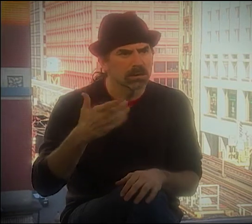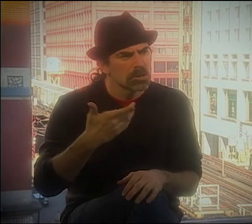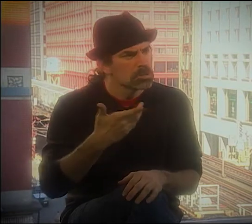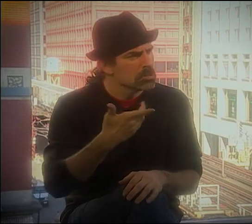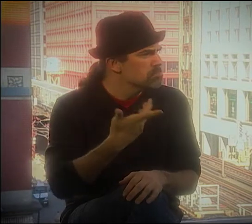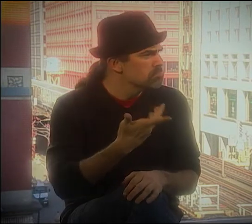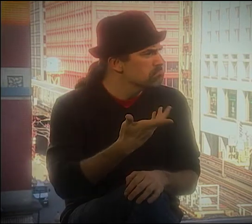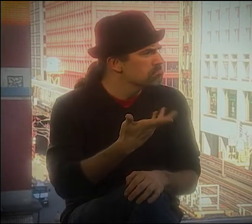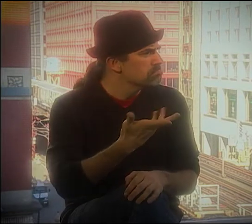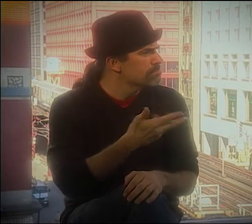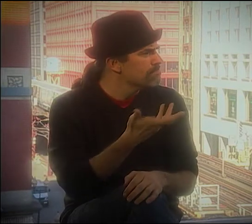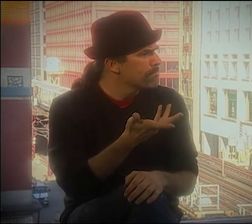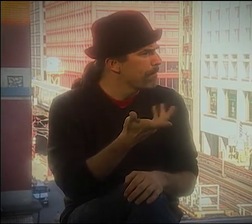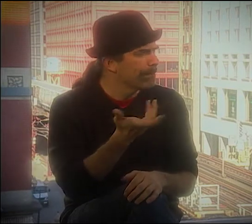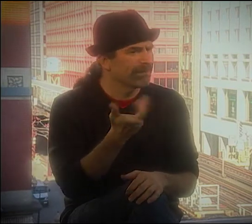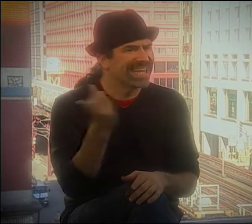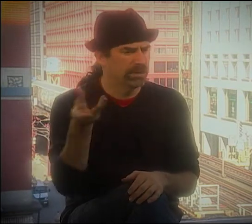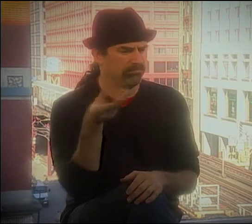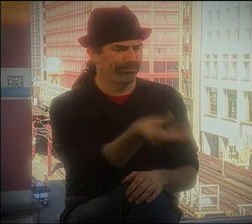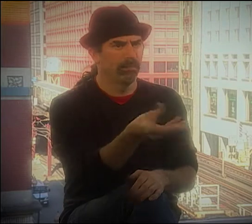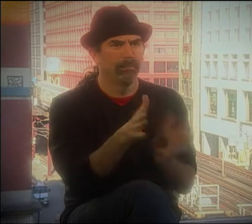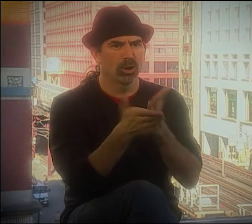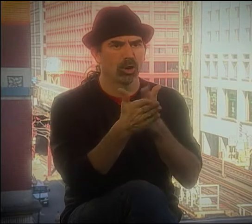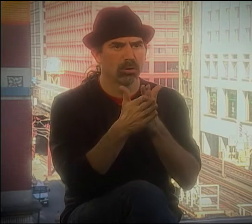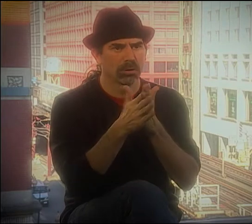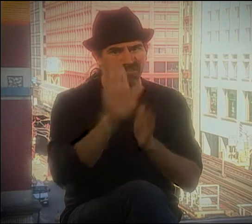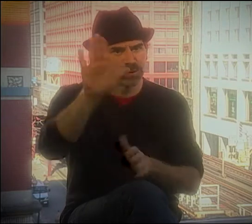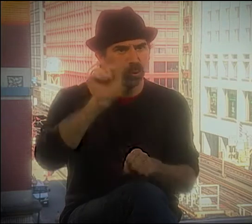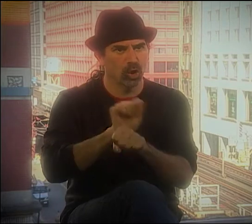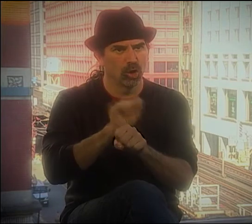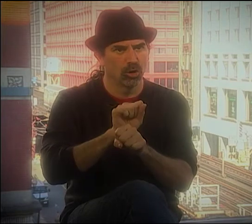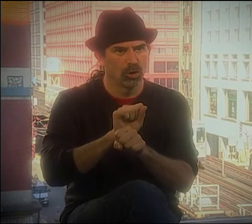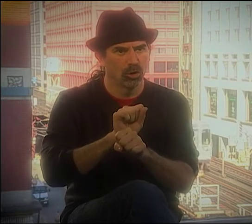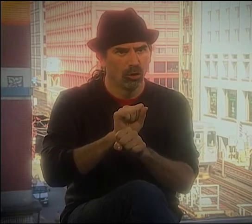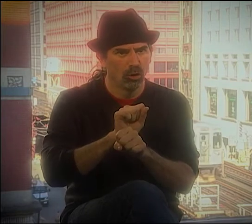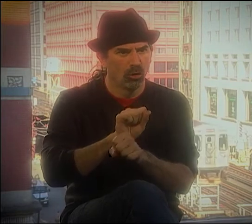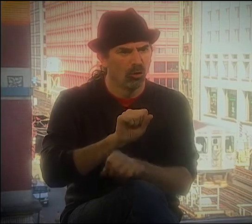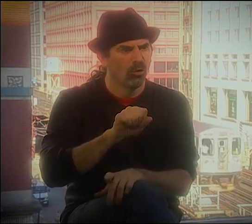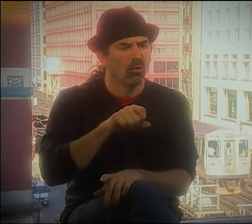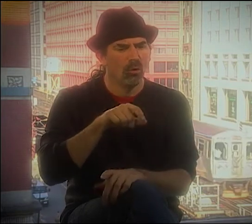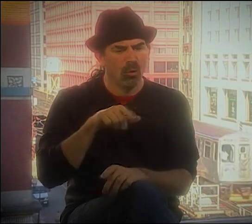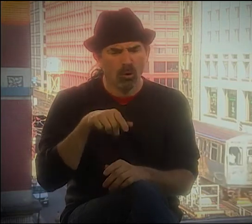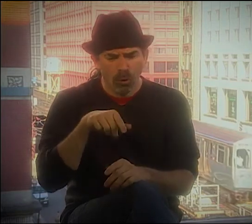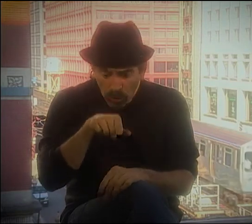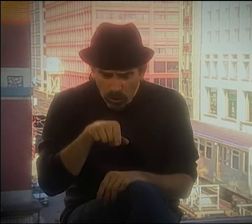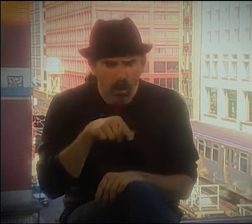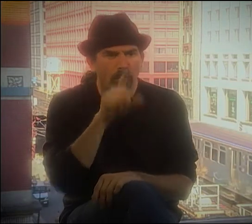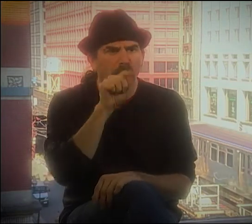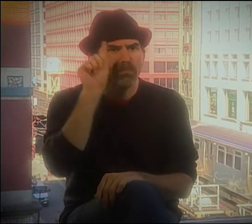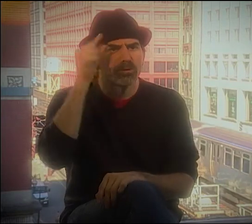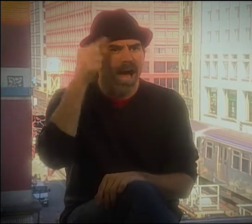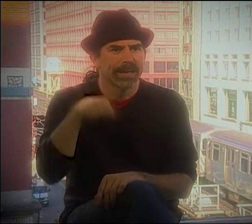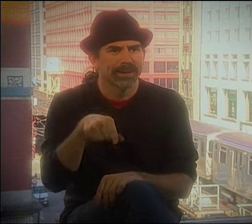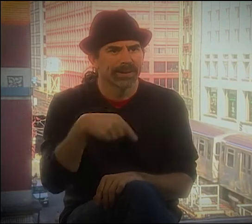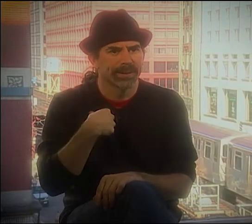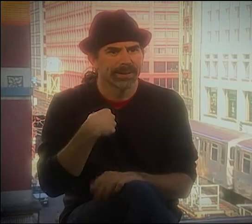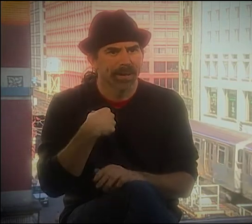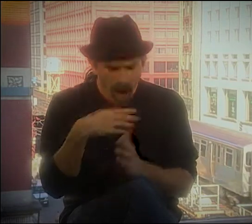AND I WAS LIKE, "WOW, THAT WAS AMAZING." HE SAID, "WELL, HERE'S THE BOOK OF HIS WORK.